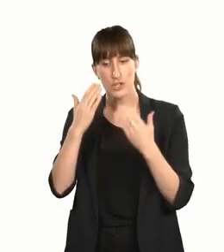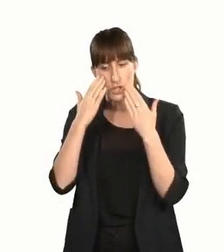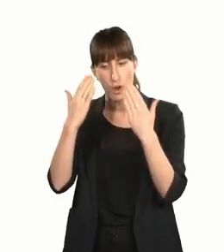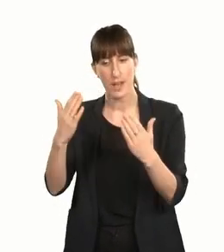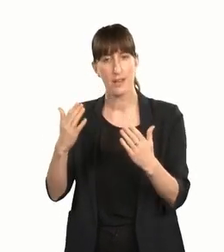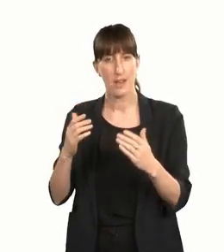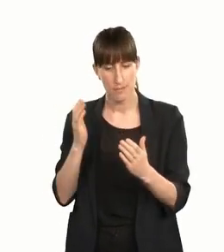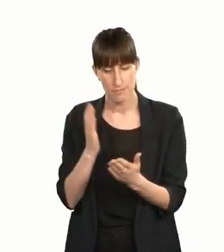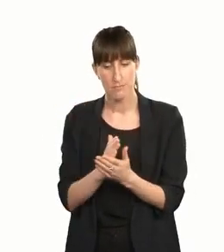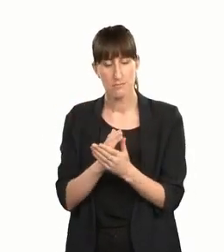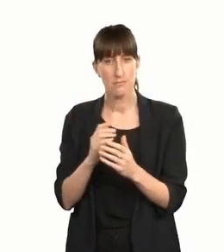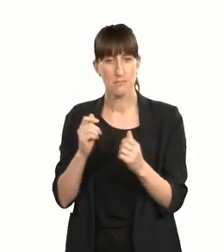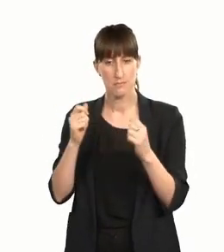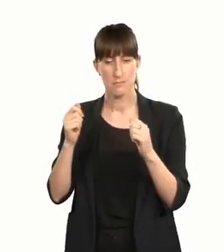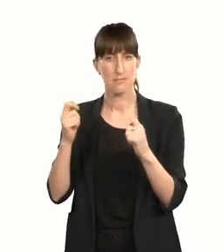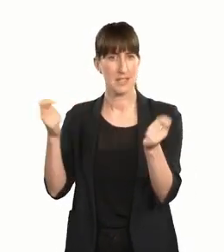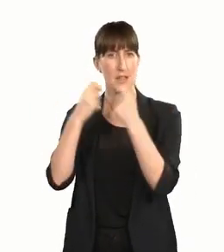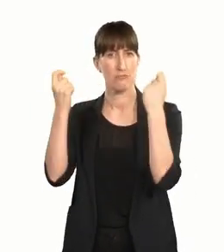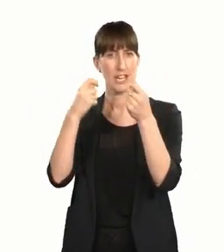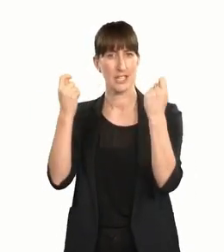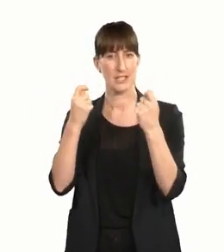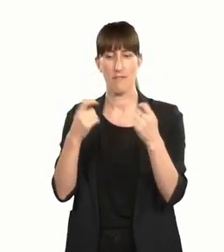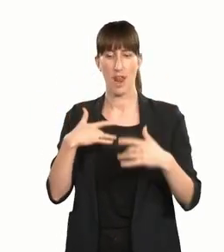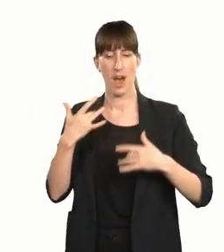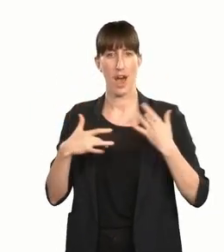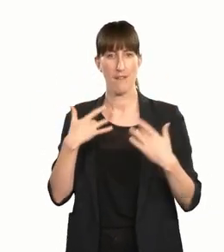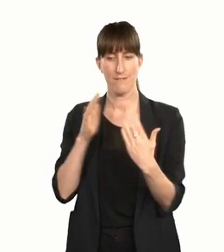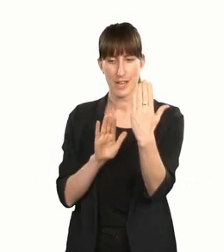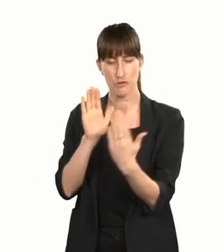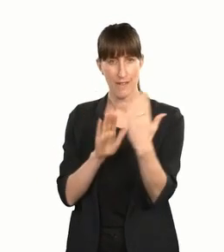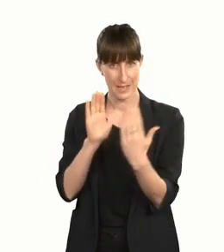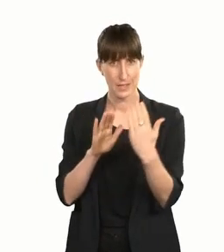that these awards generate from the usual live, in-person experience.